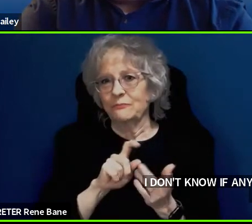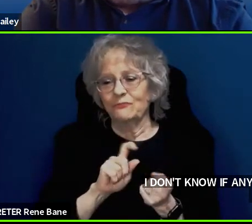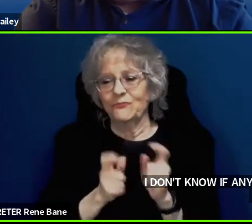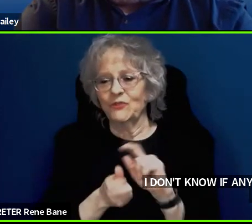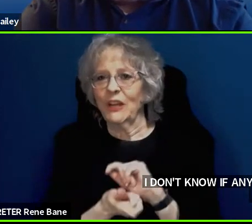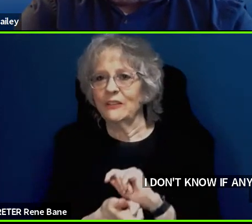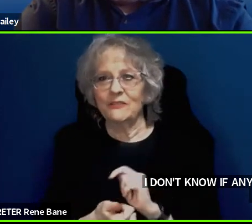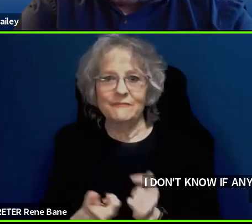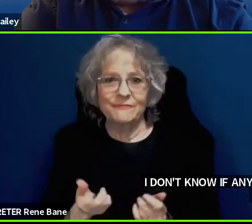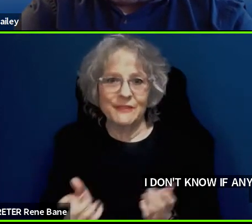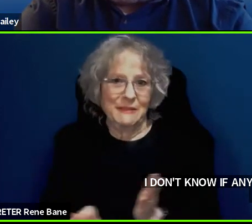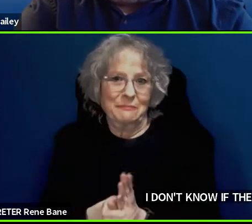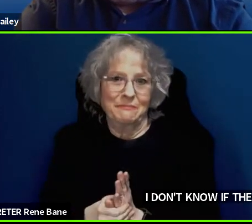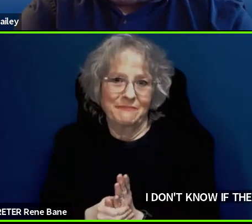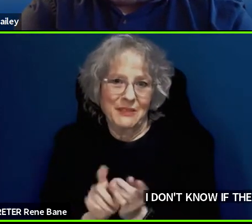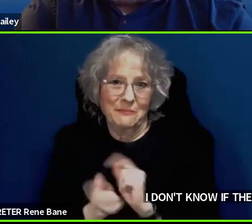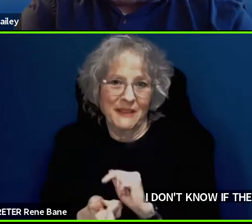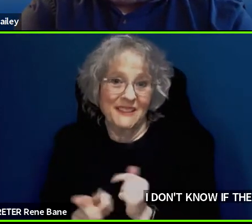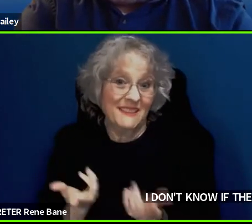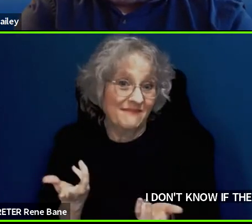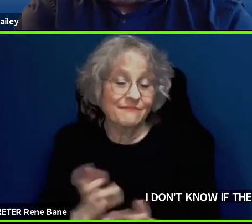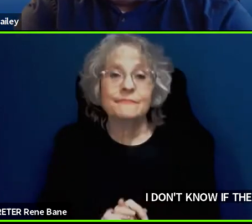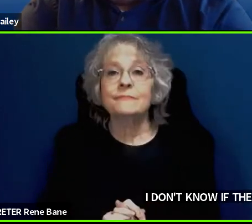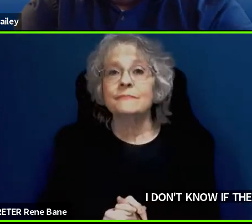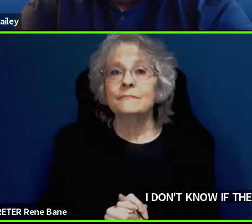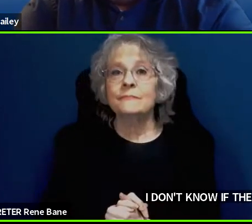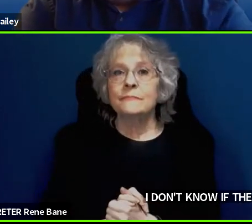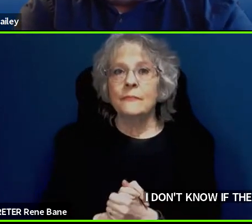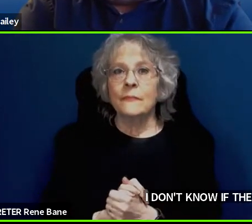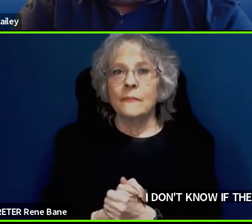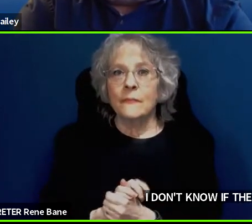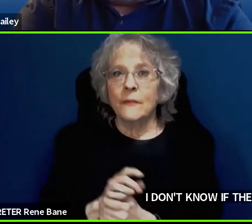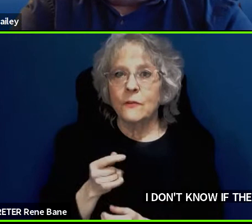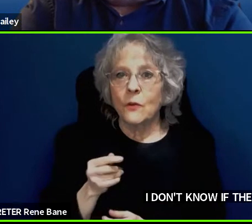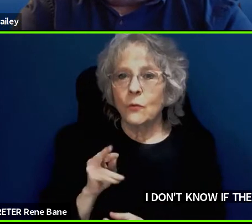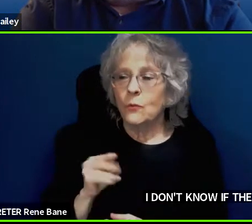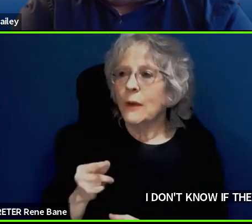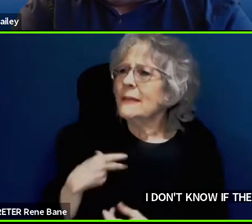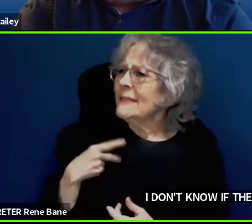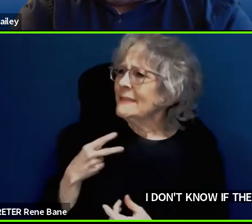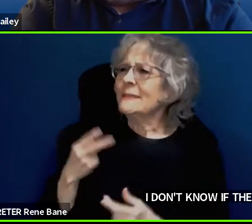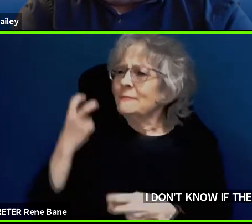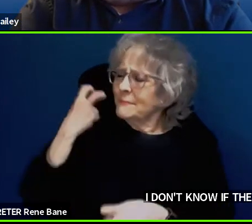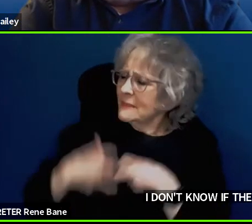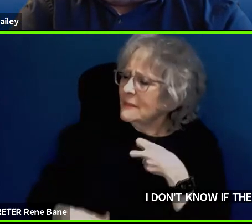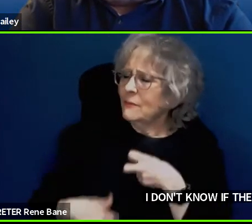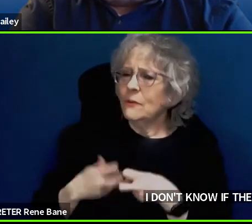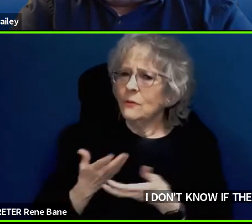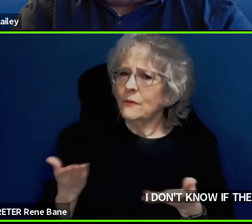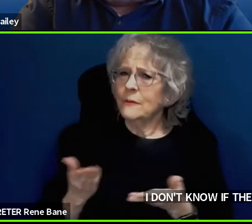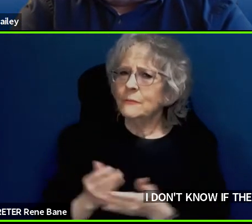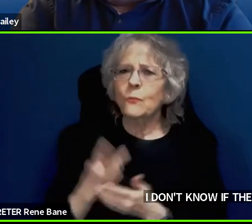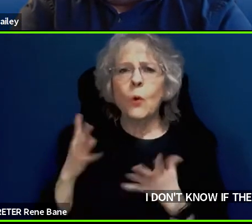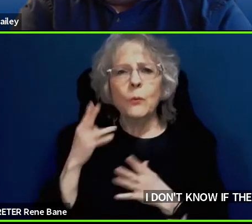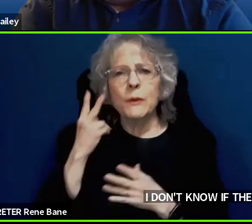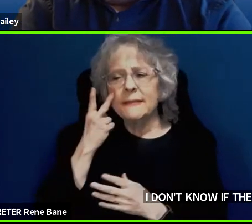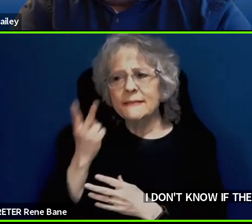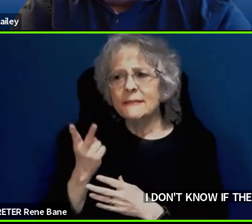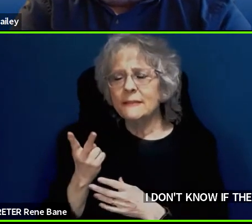in here. This is going to be a really difficult thing because we are already seeing that companies